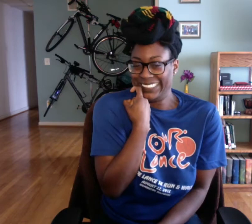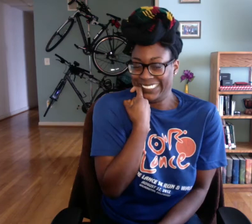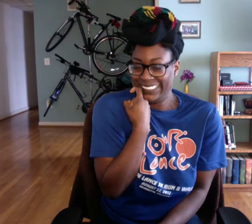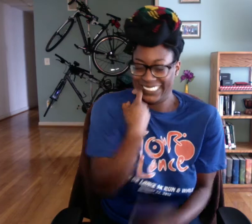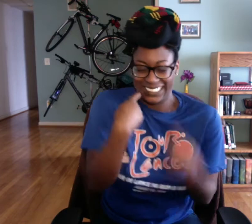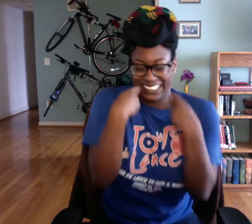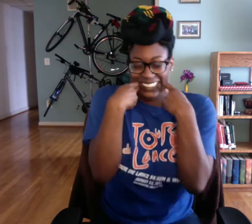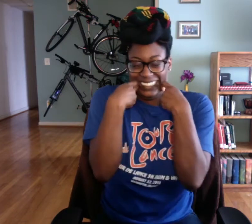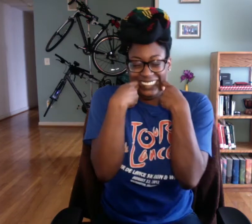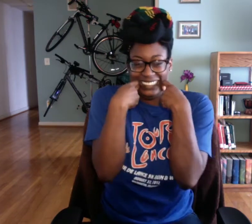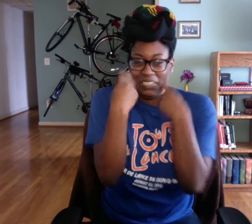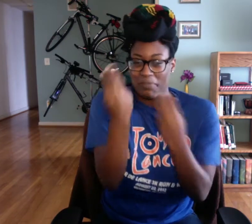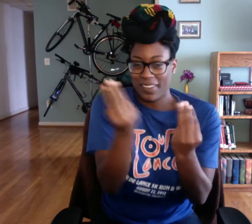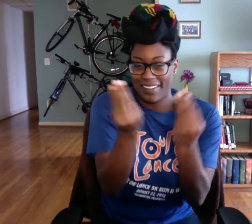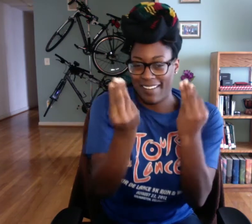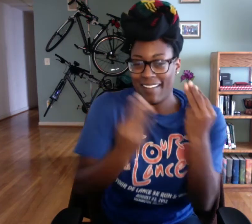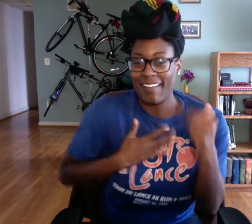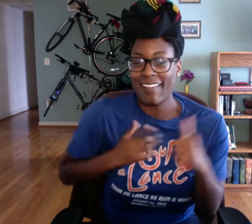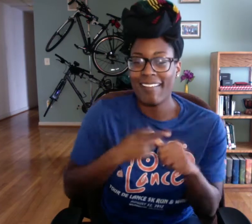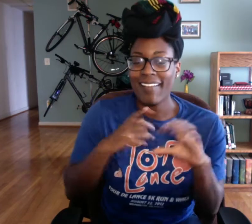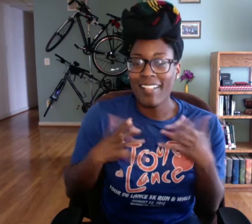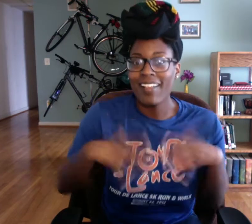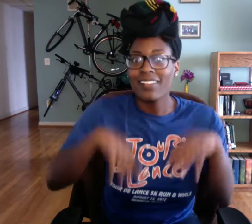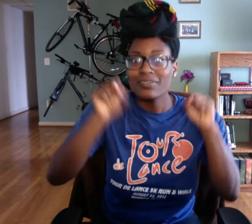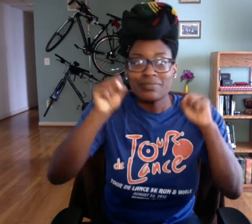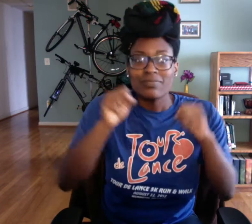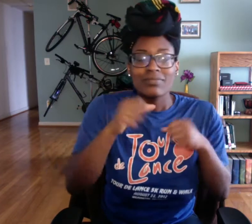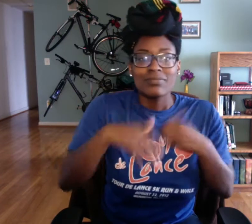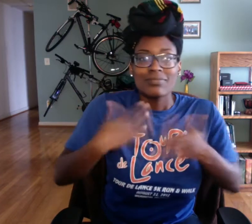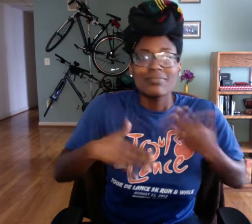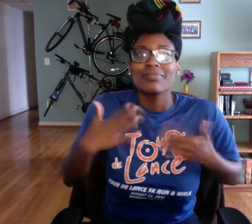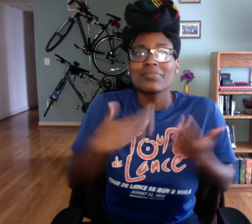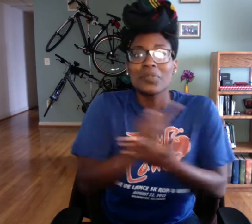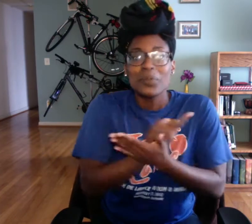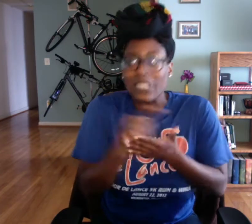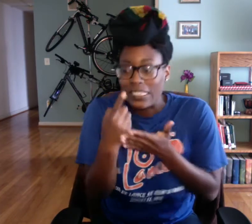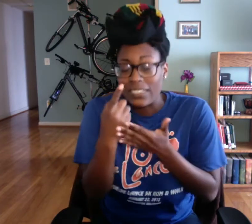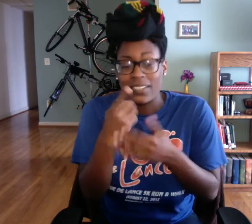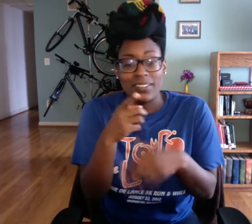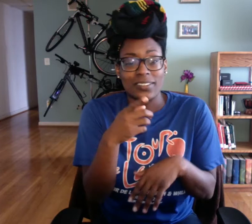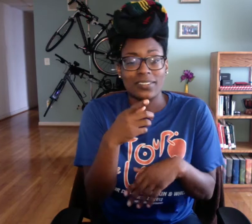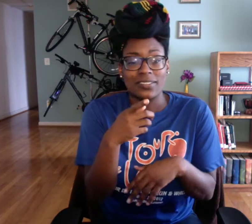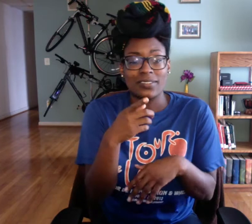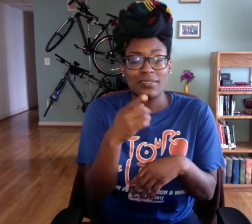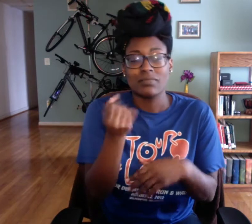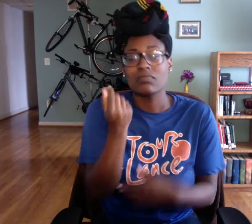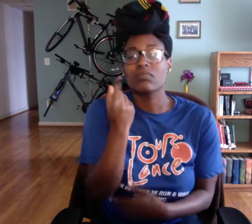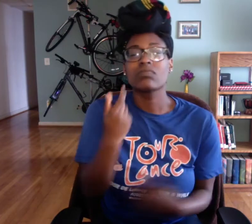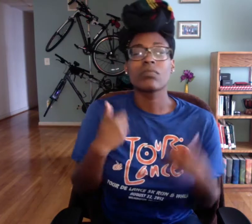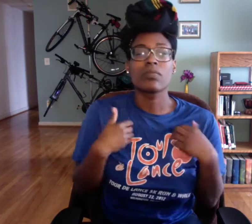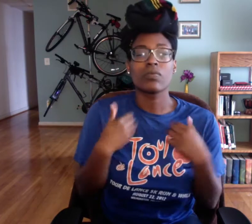I reeecently, just this past Monday, took my first class and just, this week went by